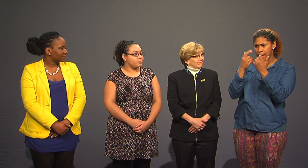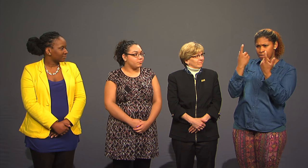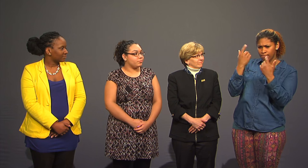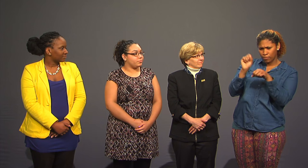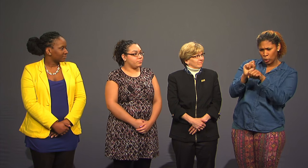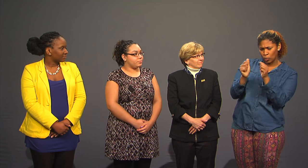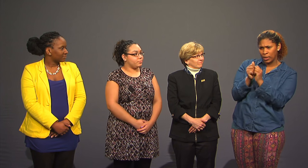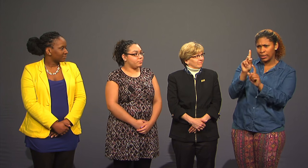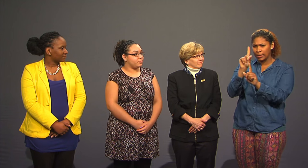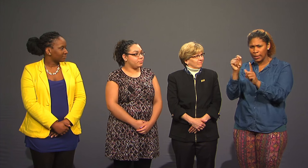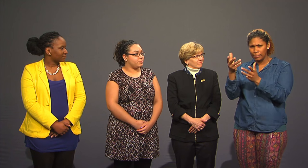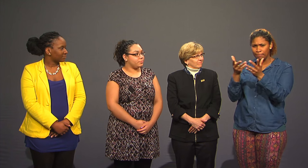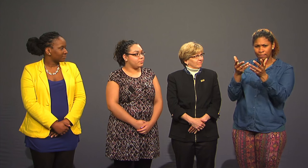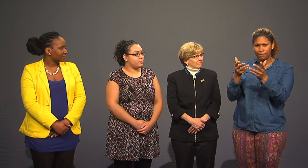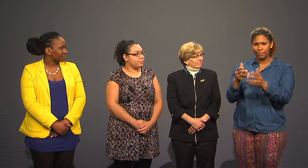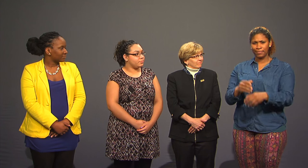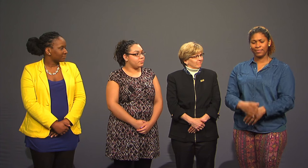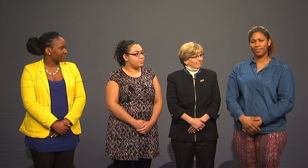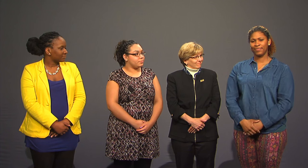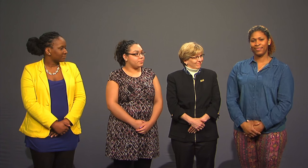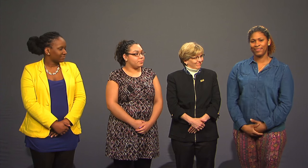to consider how we can continue to be of support.